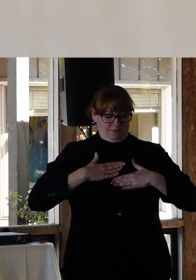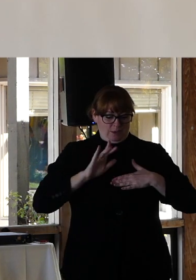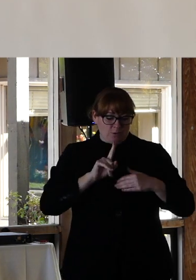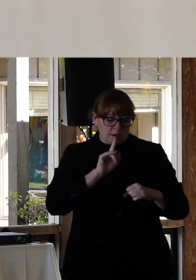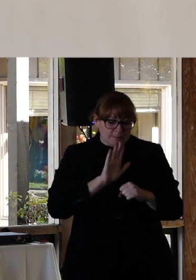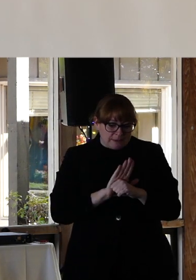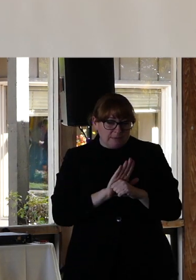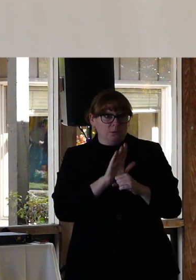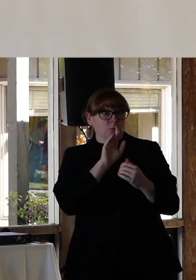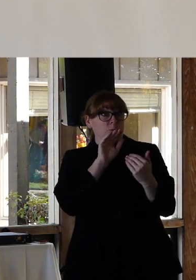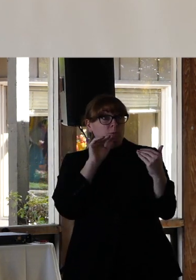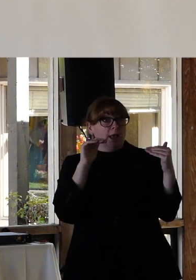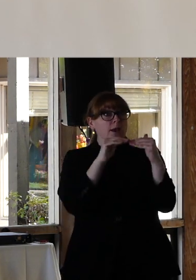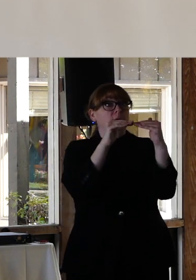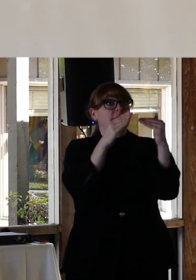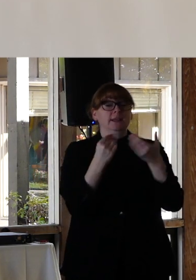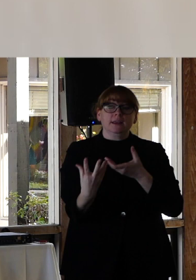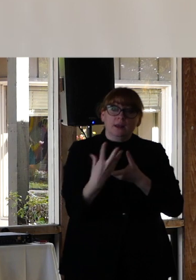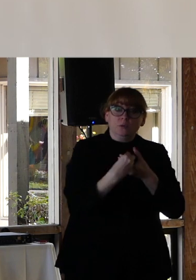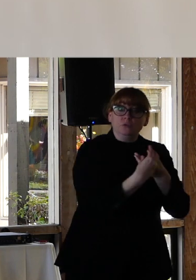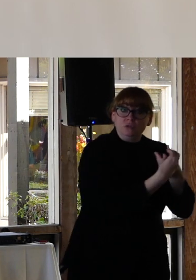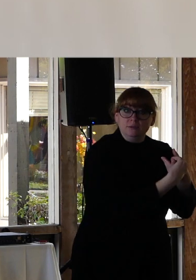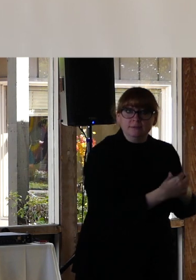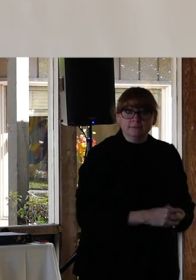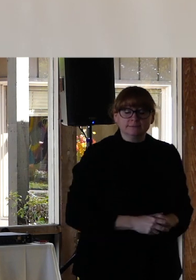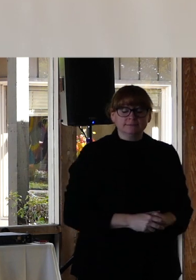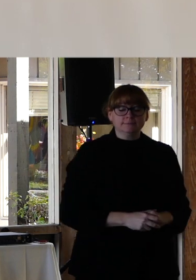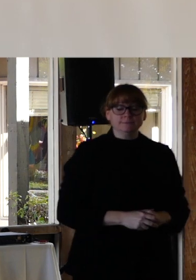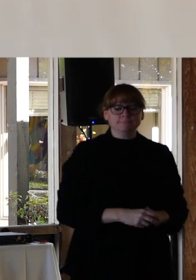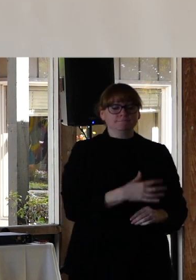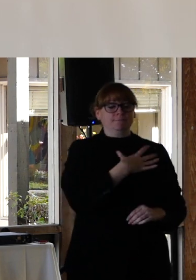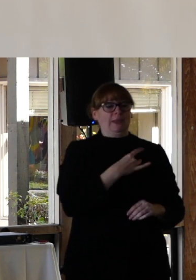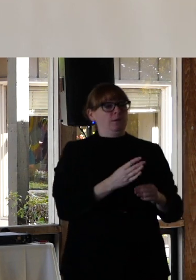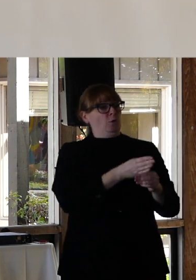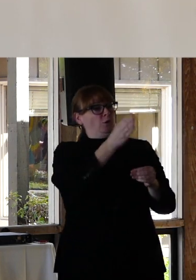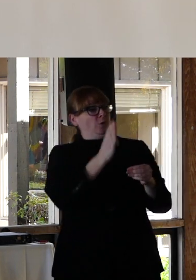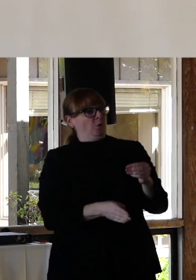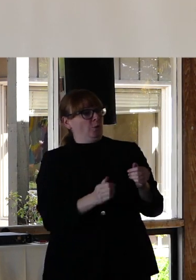and inclusion. I'd like to conclude with a quote a friend of mine recently posted.